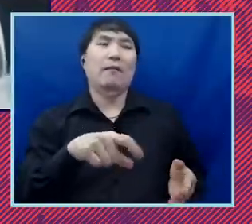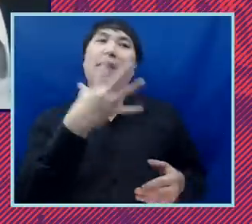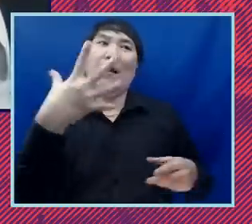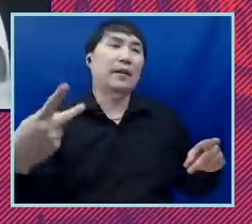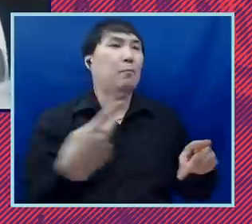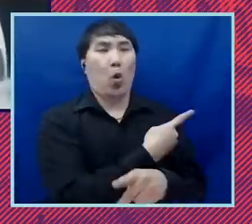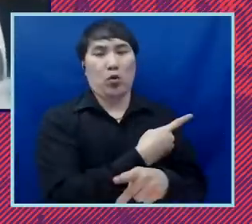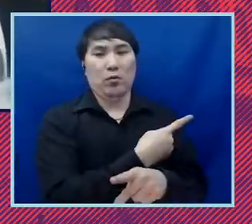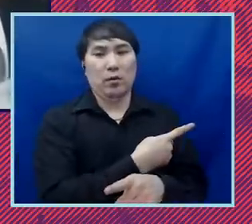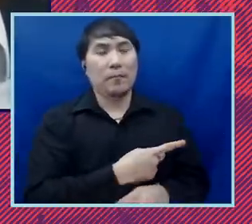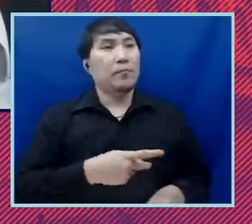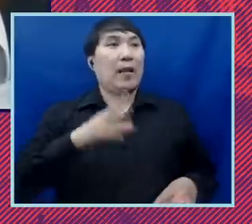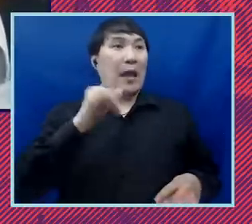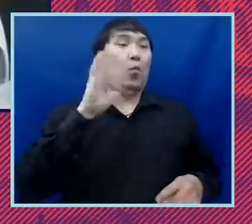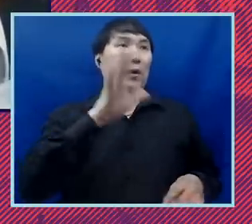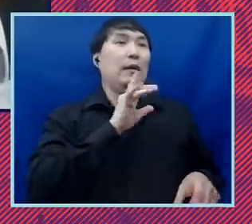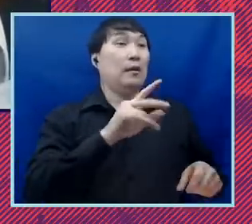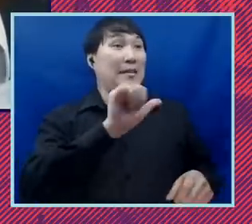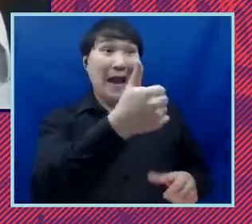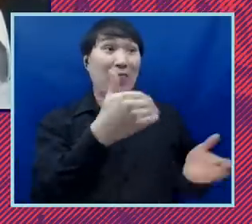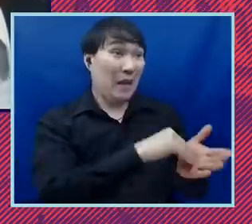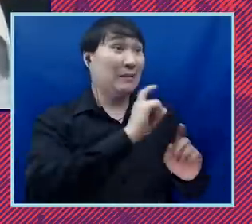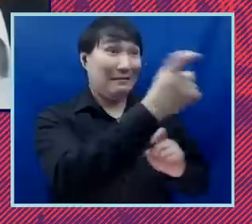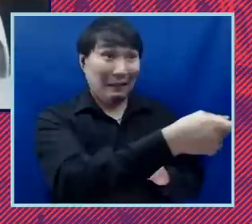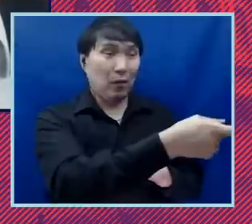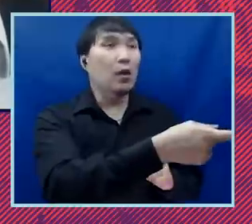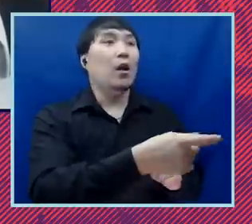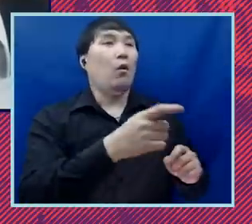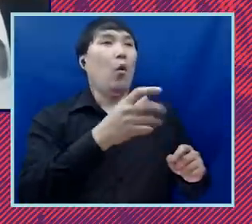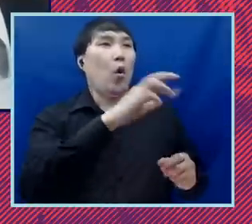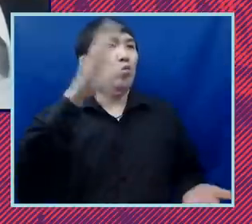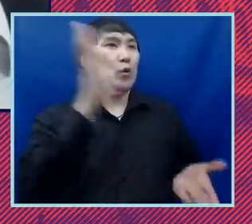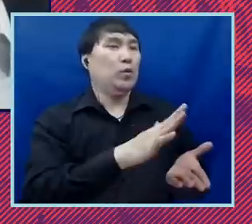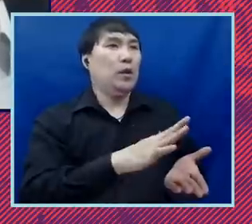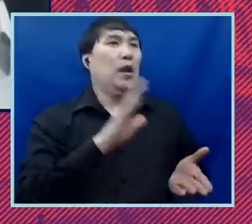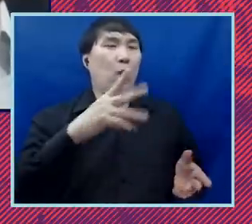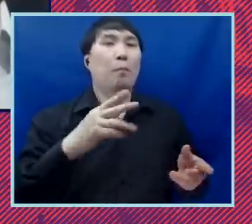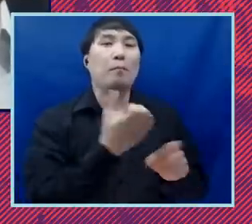would actually exacerbate the wealth gap why it ends up exacerbating the wealth gap because uh